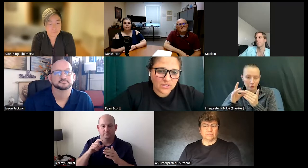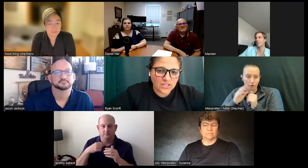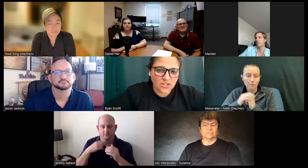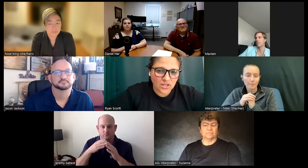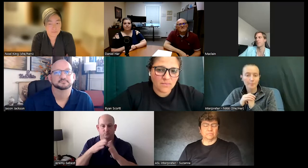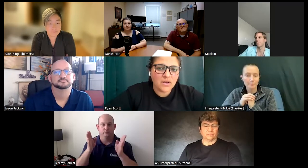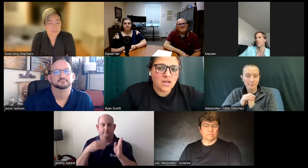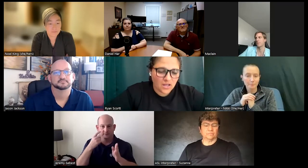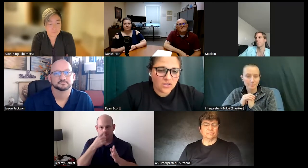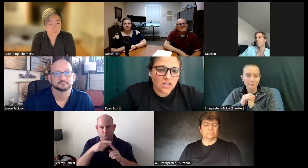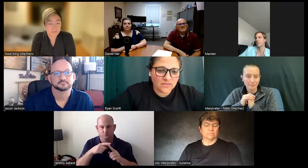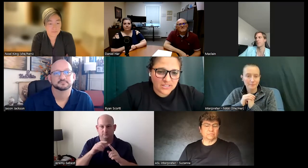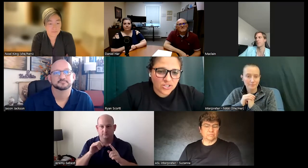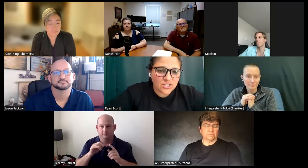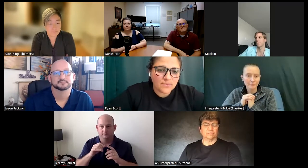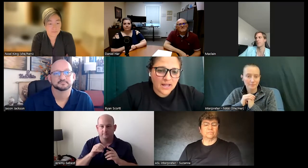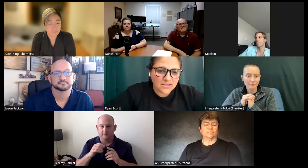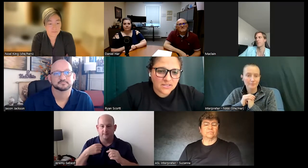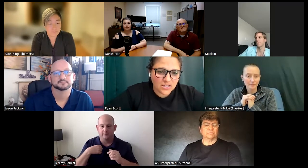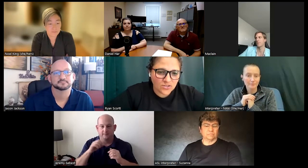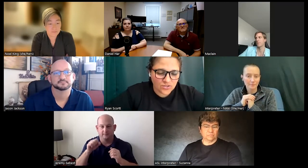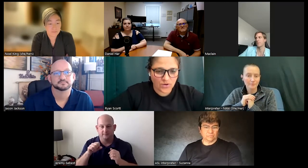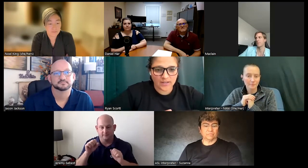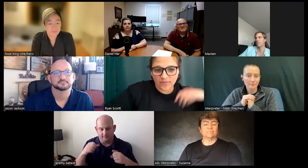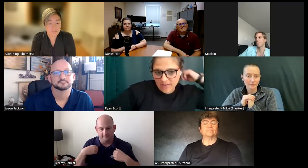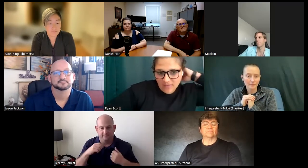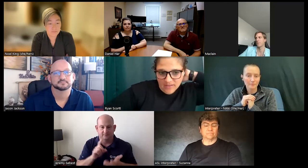really took up a lot of leadership classes and trying to find that